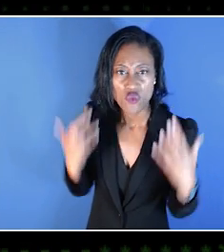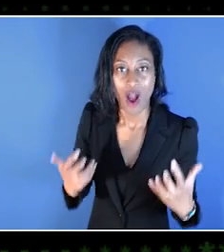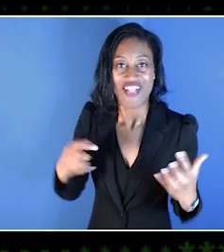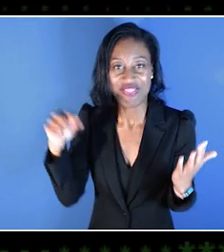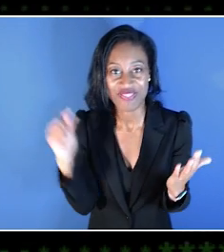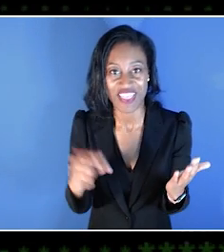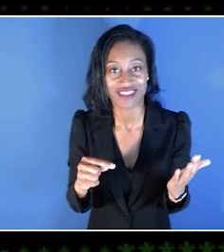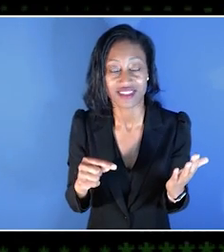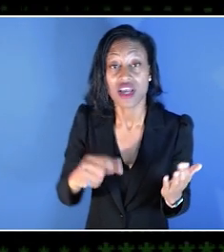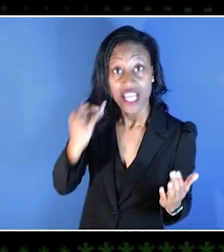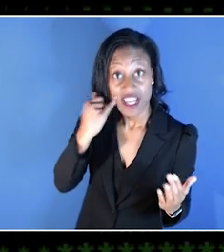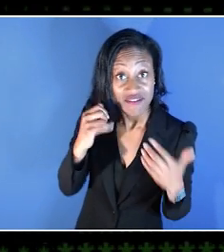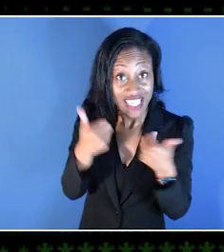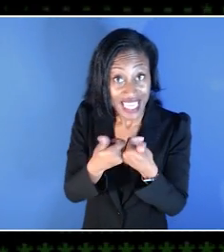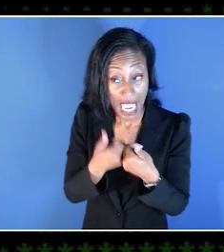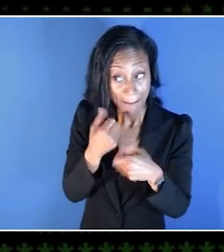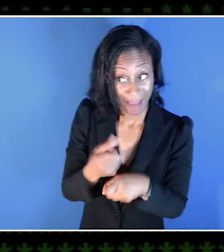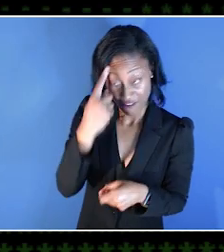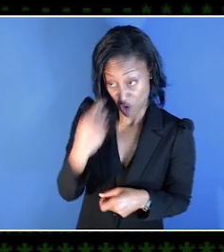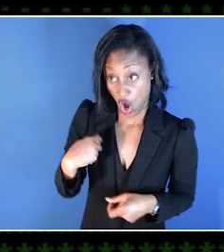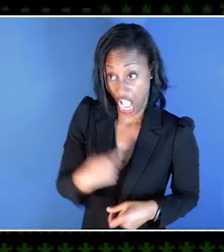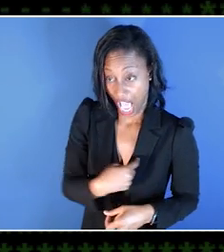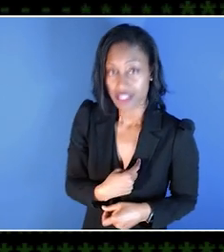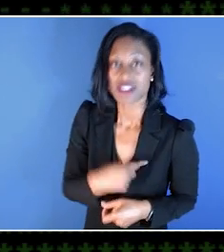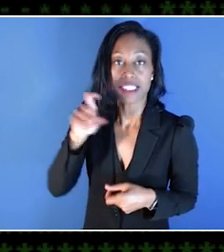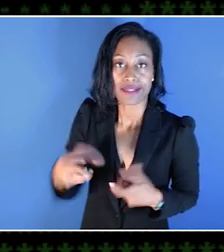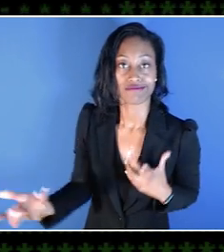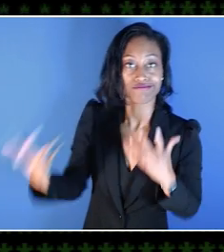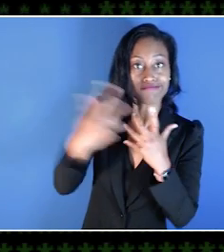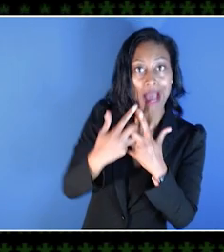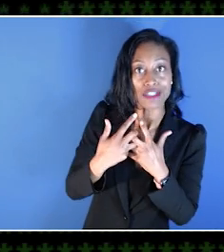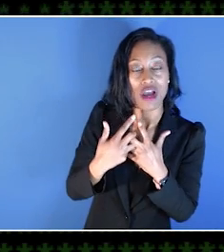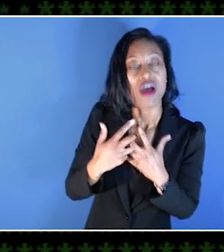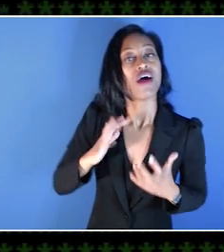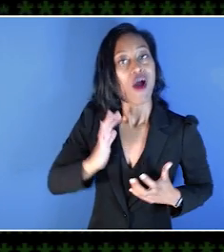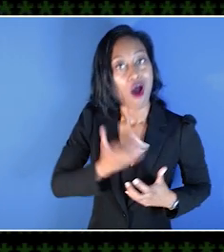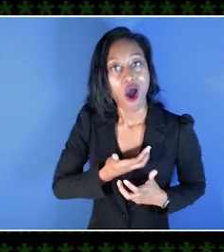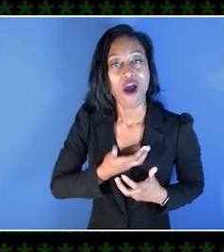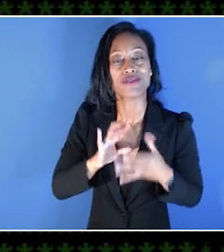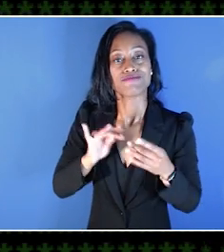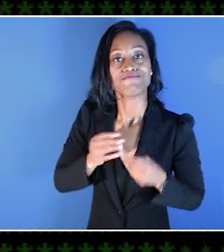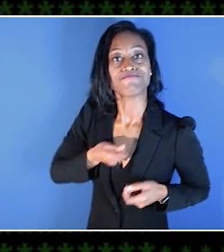that if they're going to make the game for us, that they're making it for us, and that our voices are loud in that space.